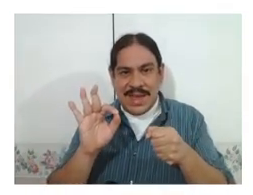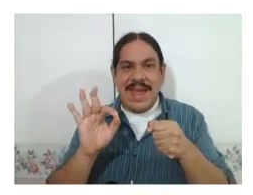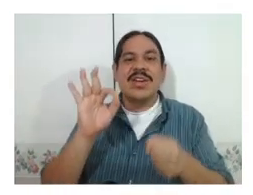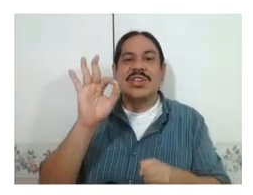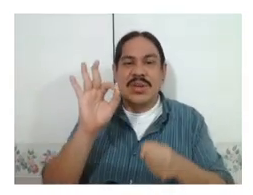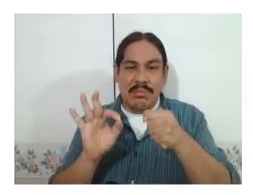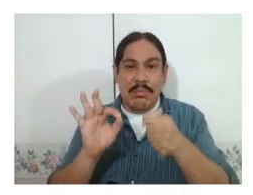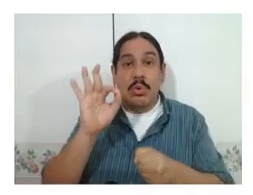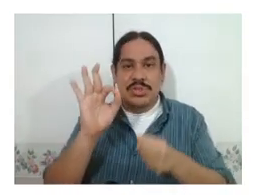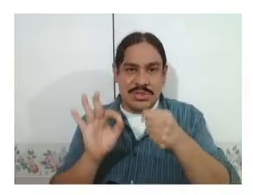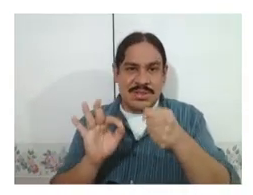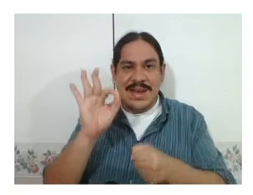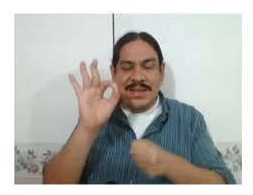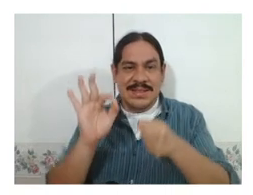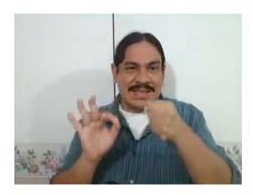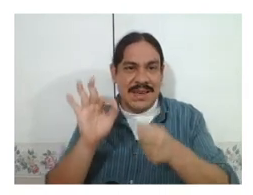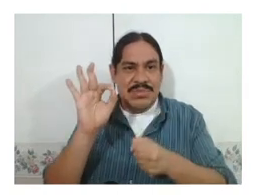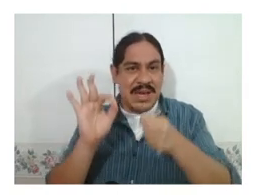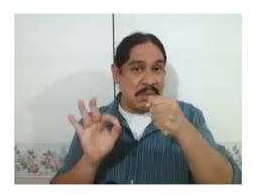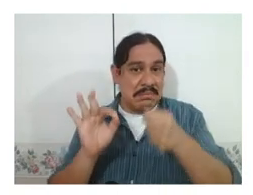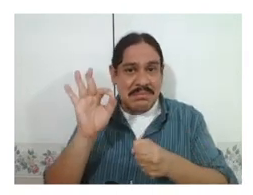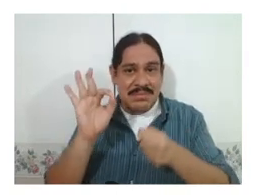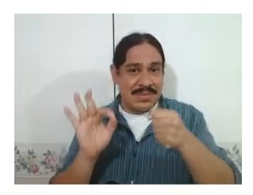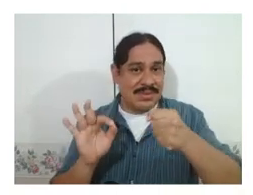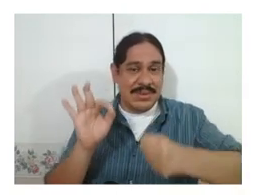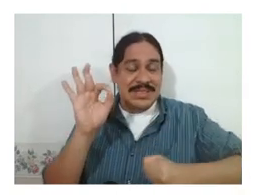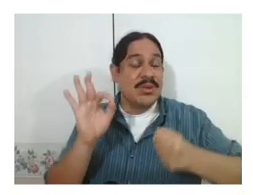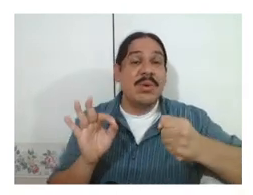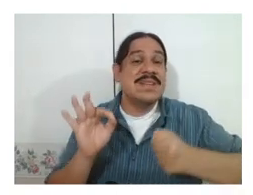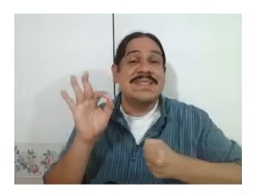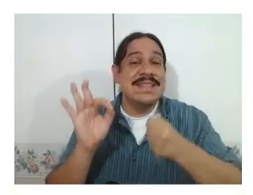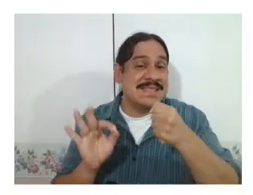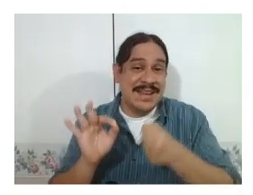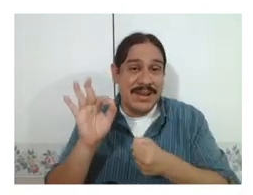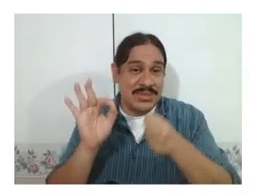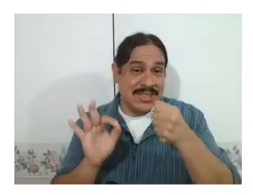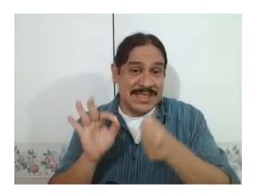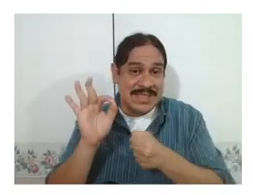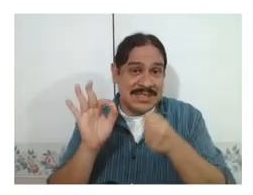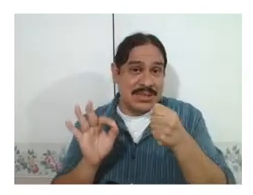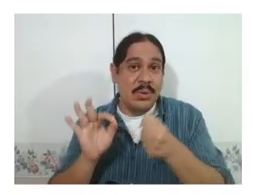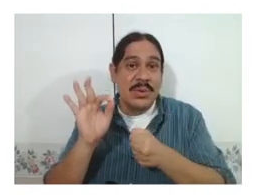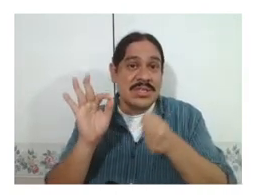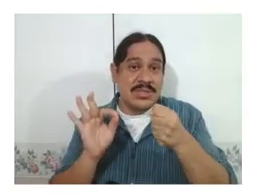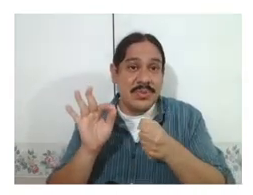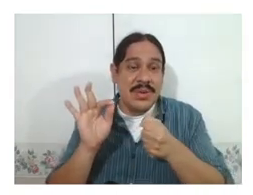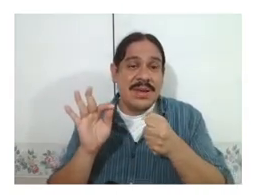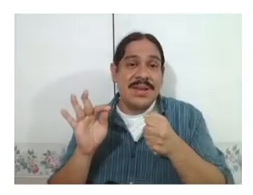and motion at the same time at least no one has seen a sign language